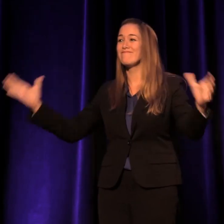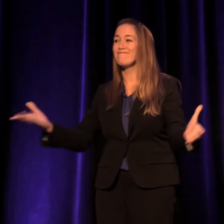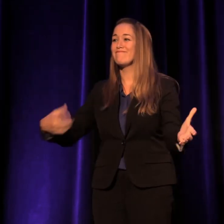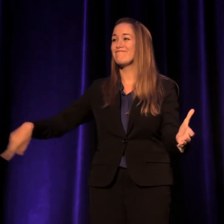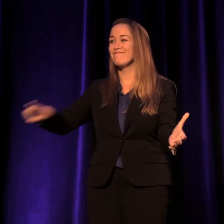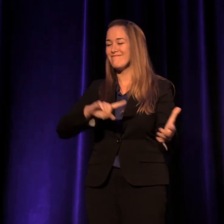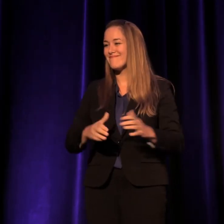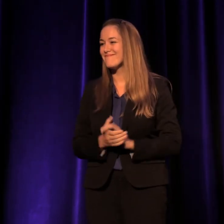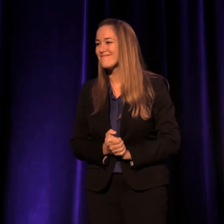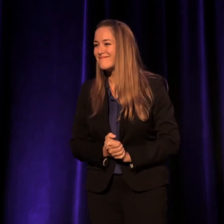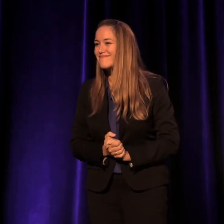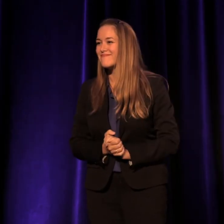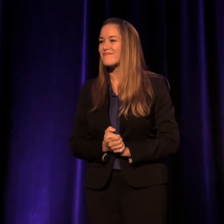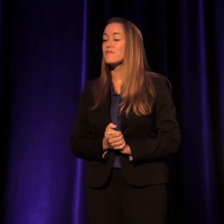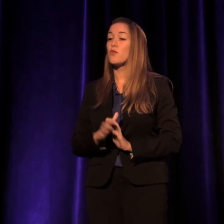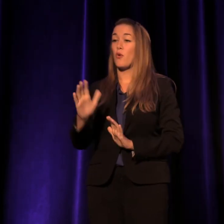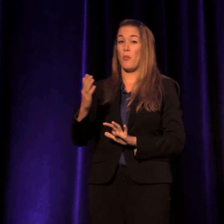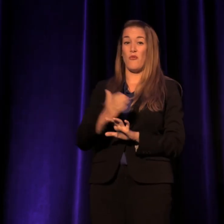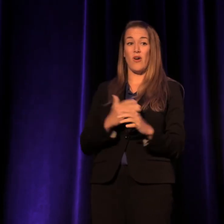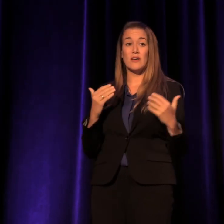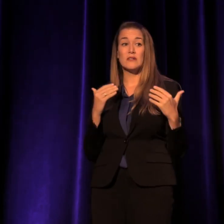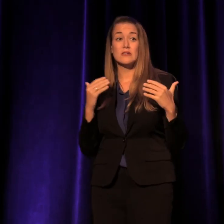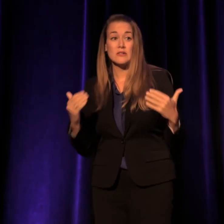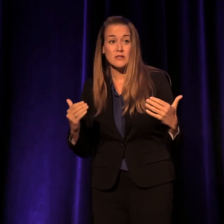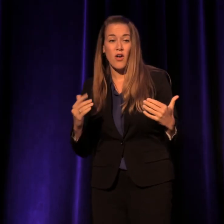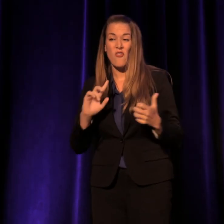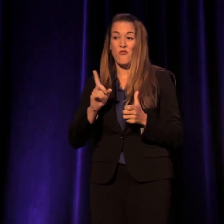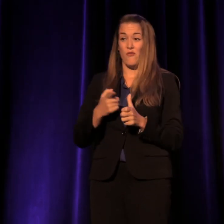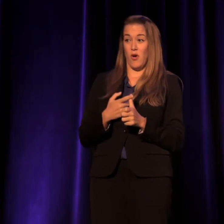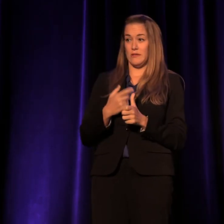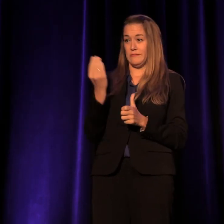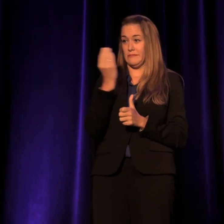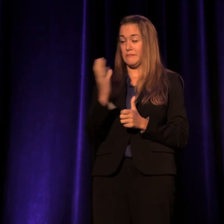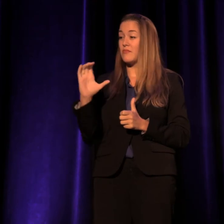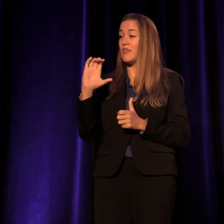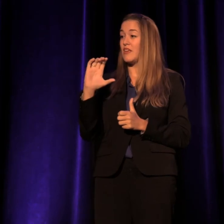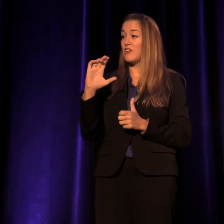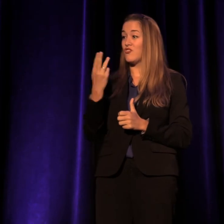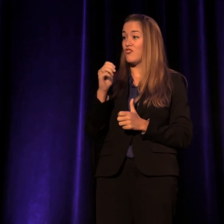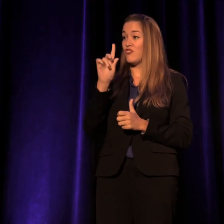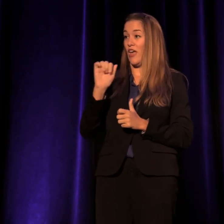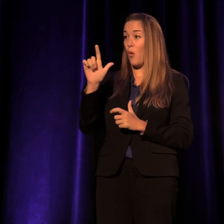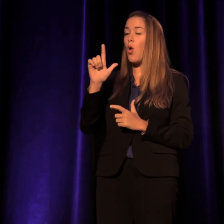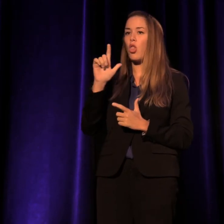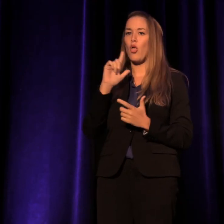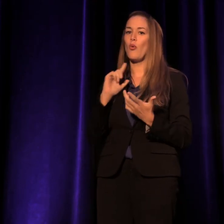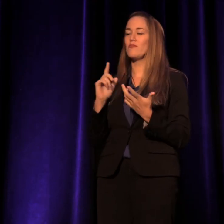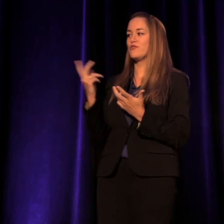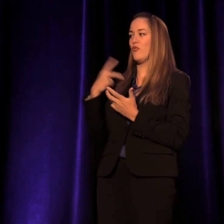But I have to say, before I do anything else, that Cheryl, who I talked to before I came here